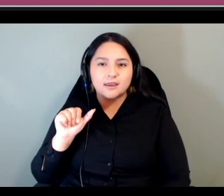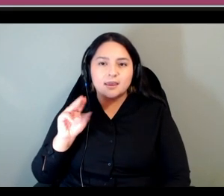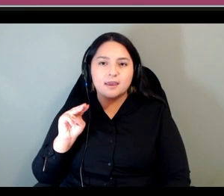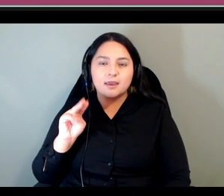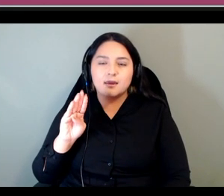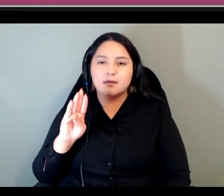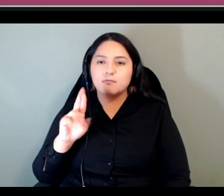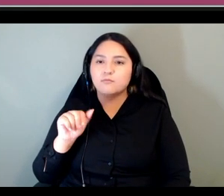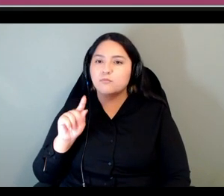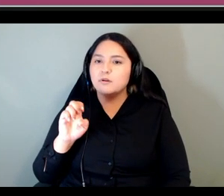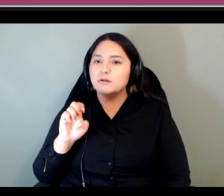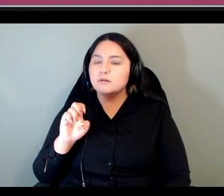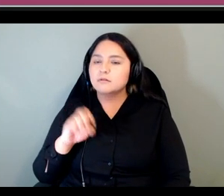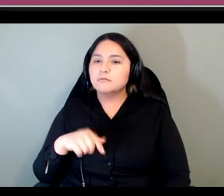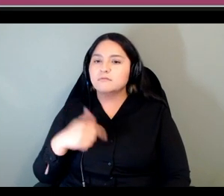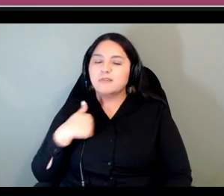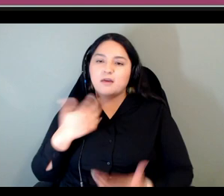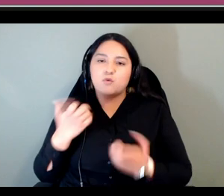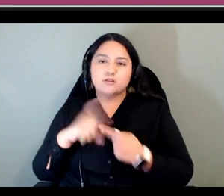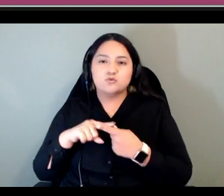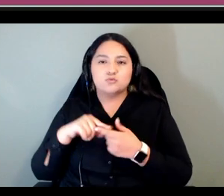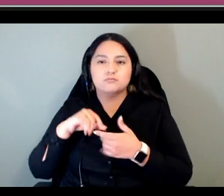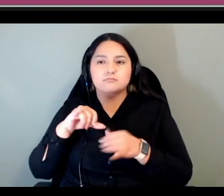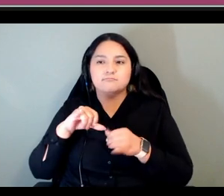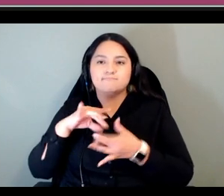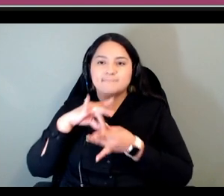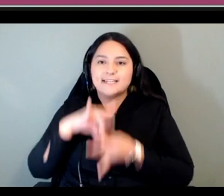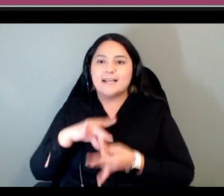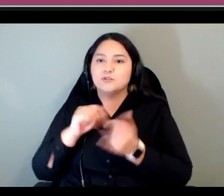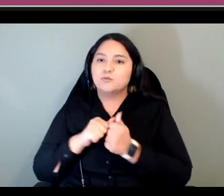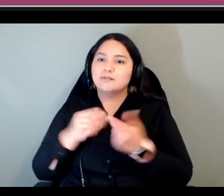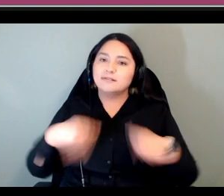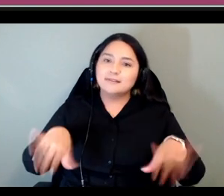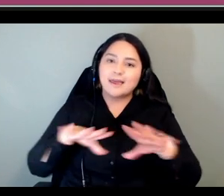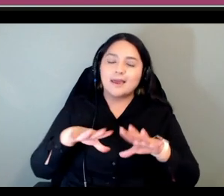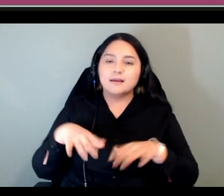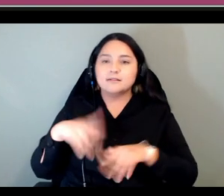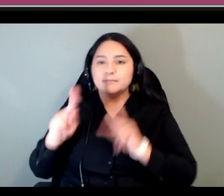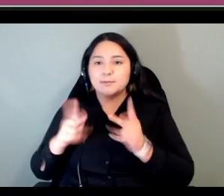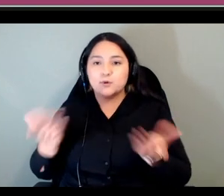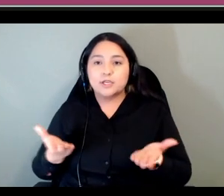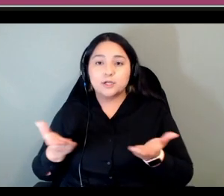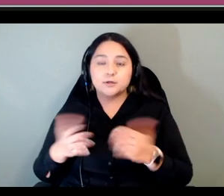because i want to be connected to the land and the people